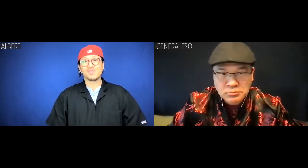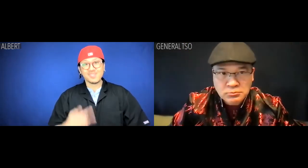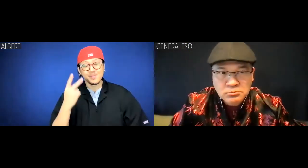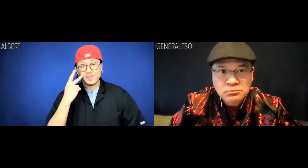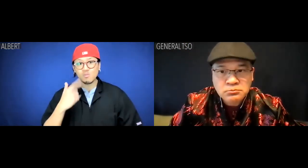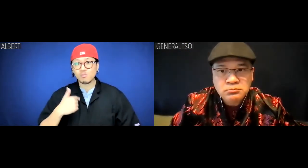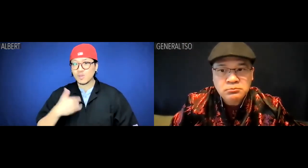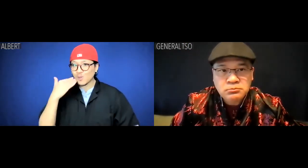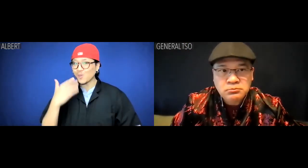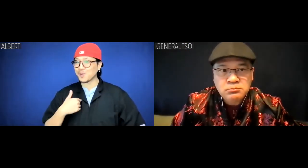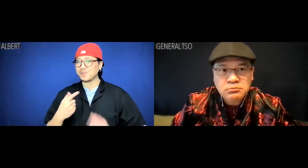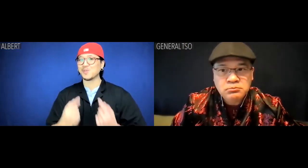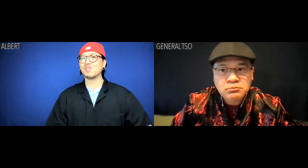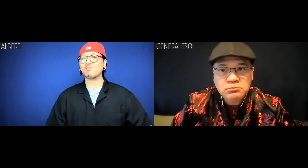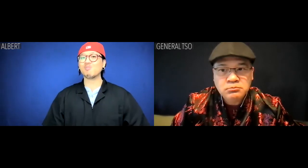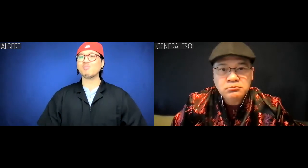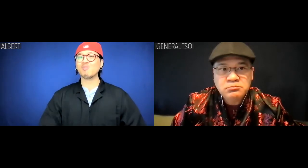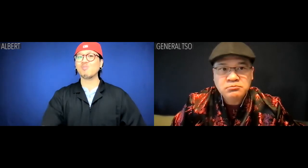Albert: See, I know what I'm doing.